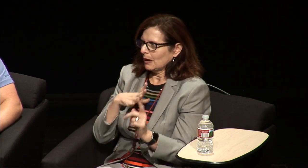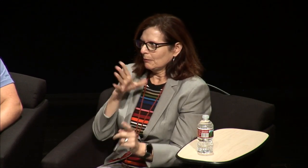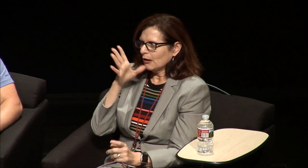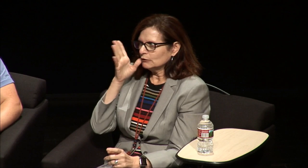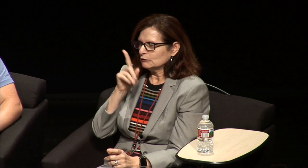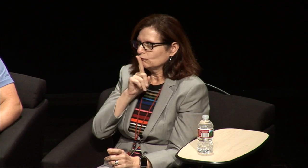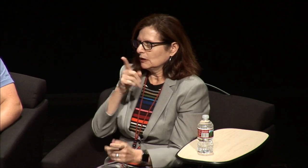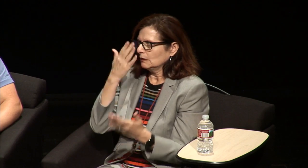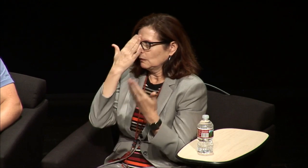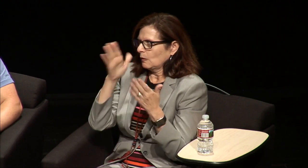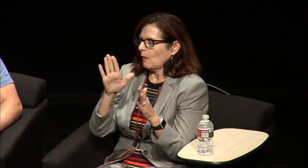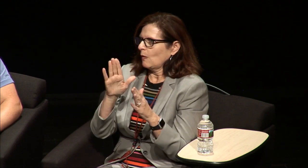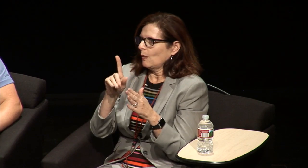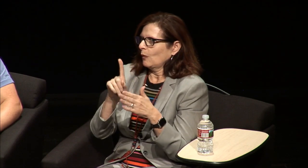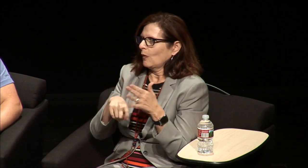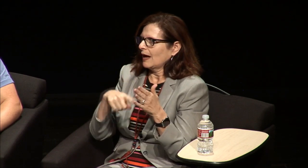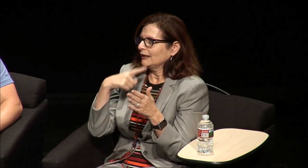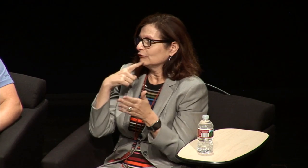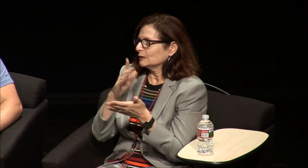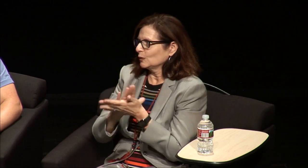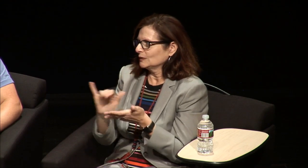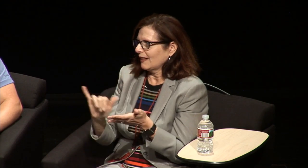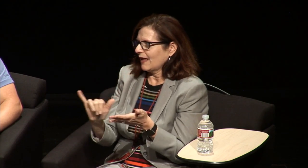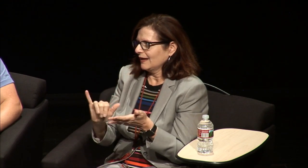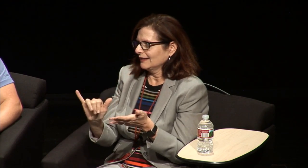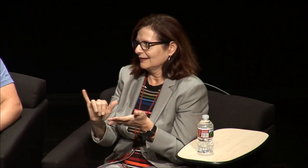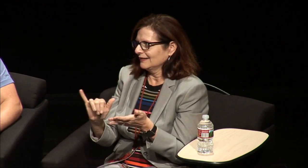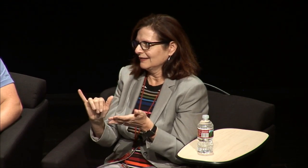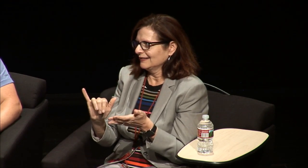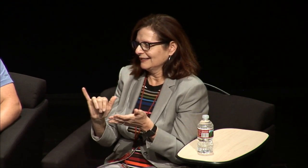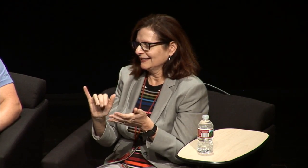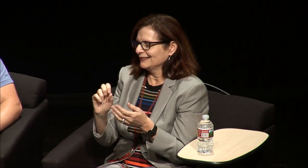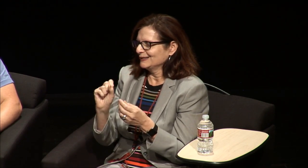Gallaudet University but my parents really didn't know what a public hearing